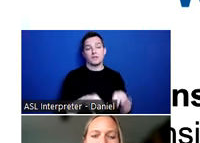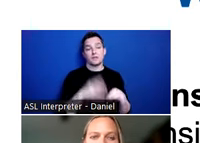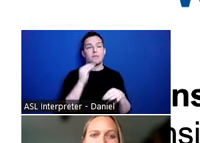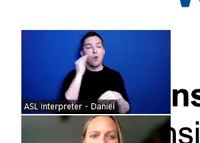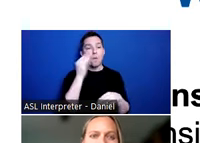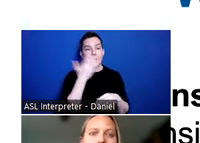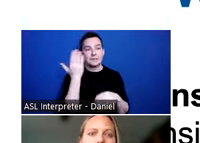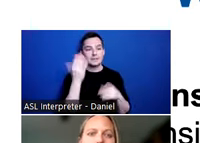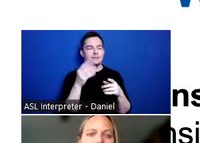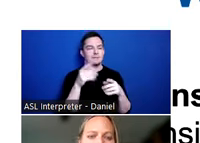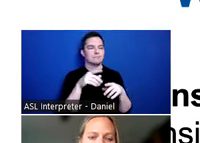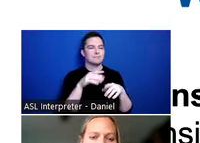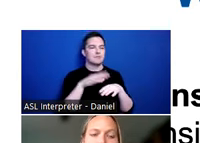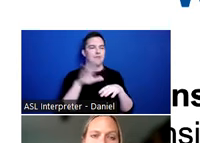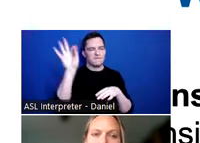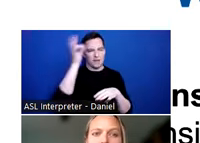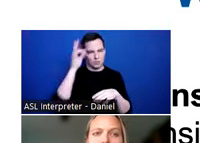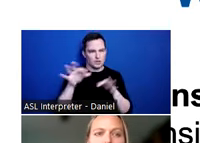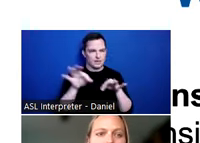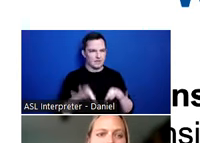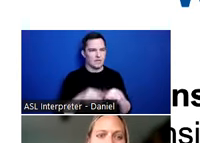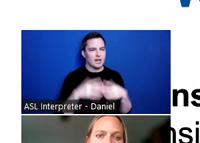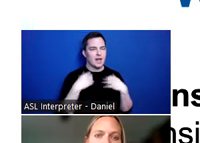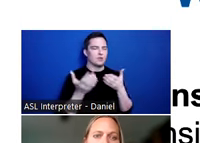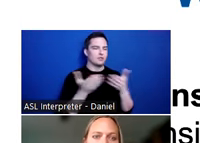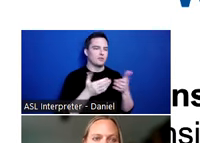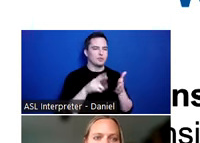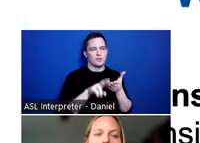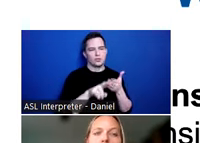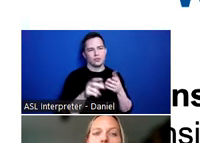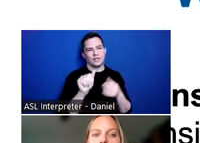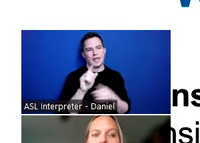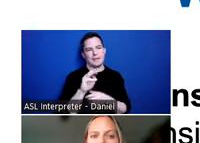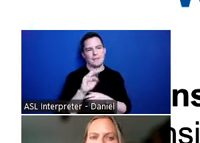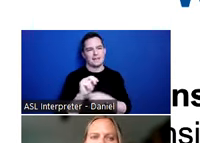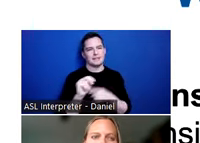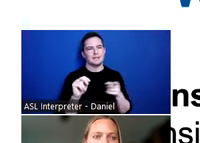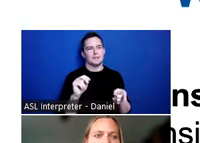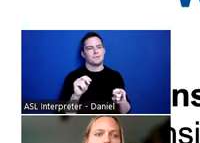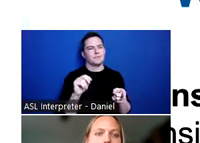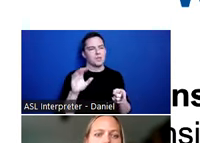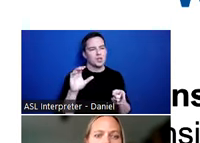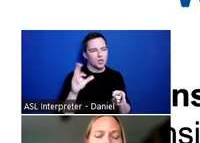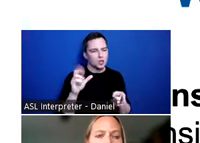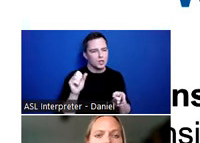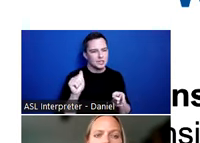federal departments, such as the Health Resources and Services Administration, or HRSA. And that definition is a little bit more expansive,